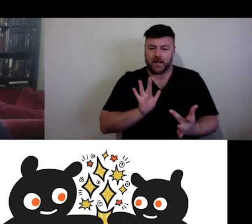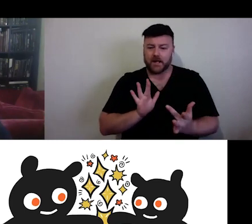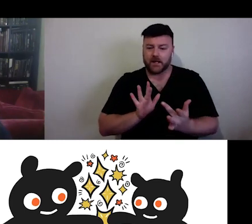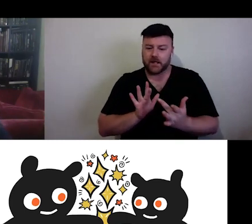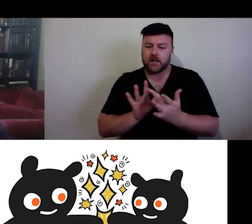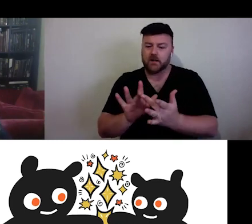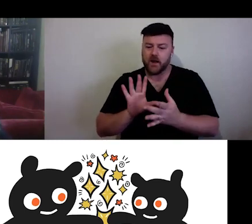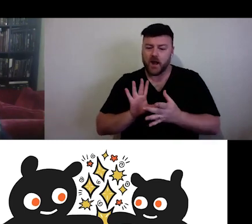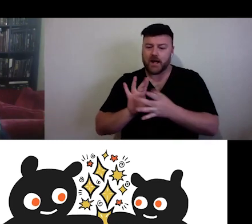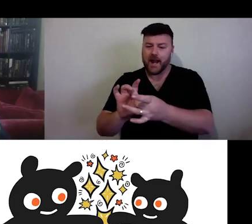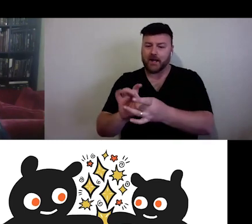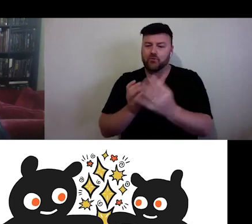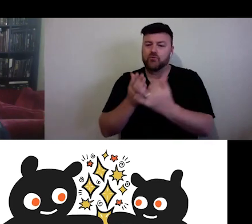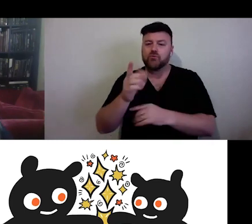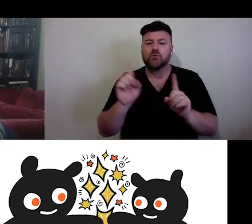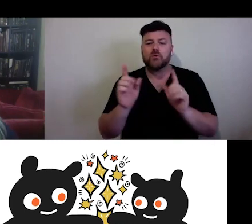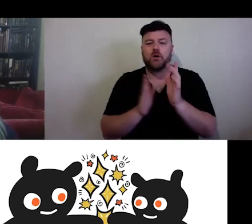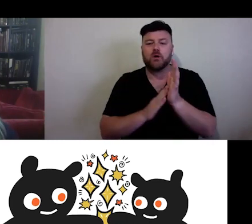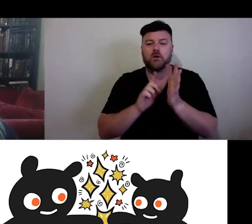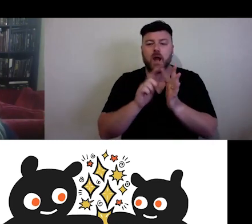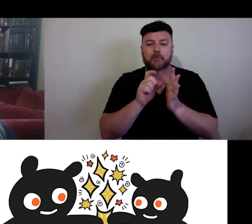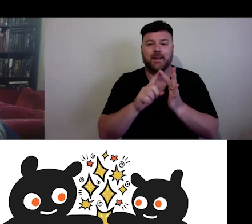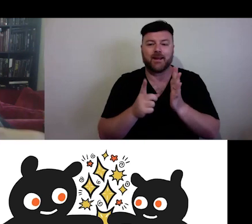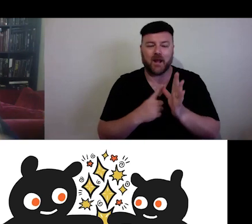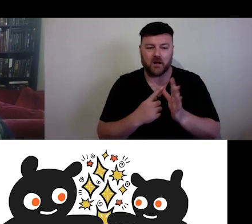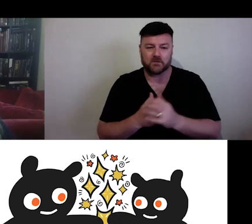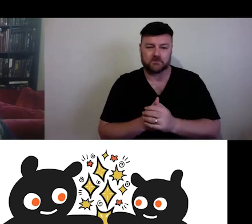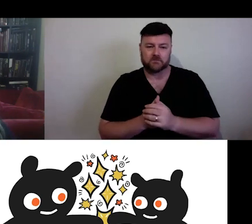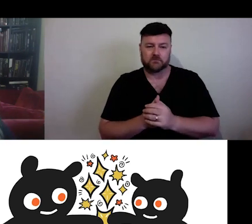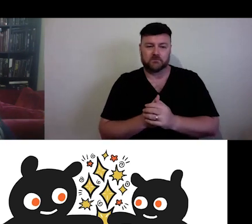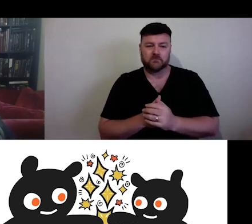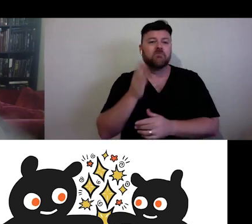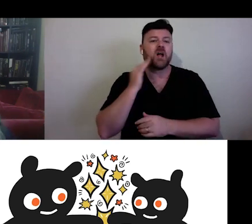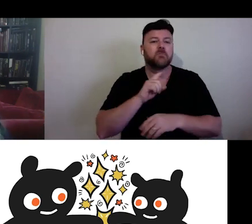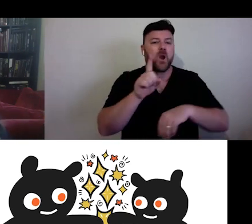across time and space. That we can affect each other no matter how far